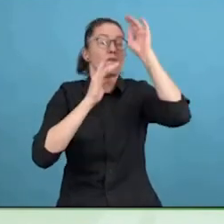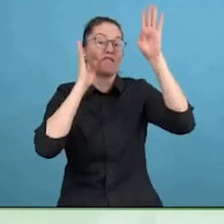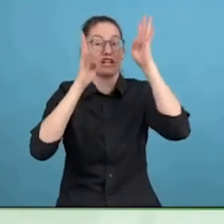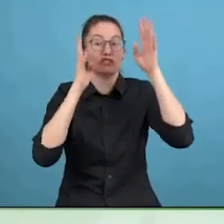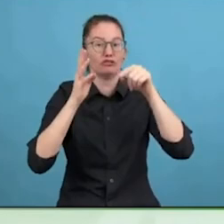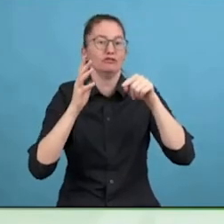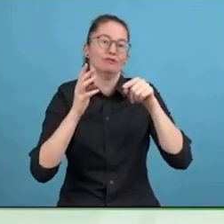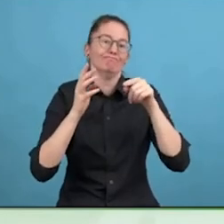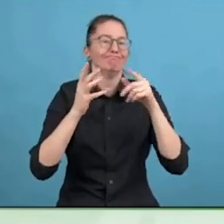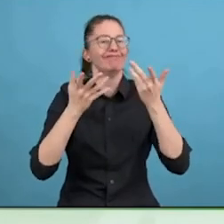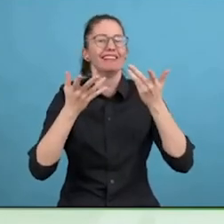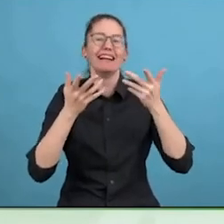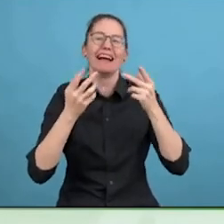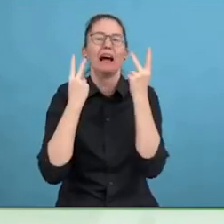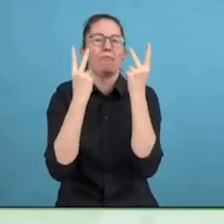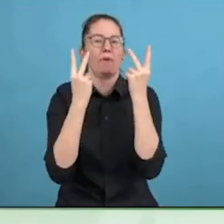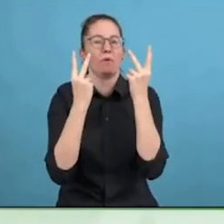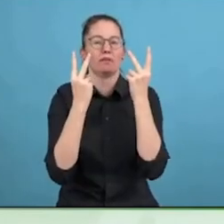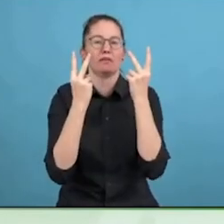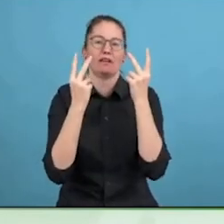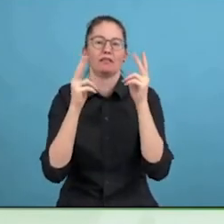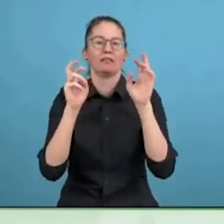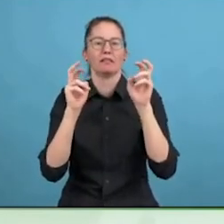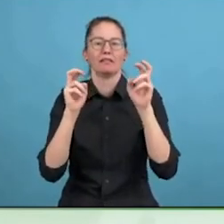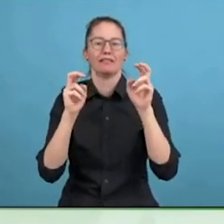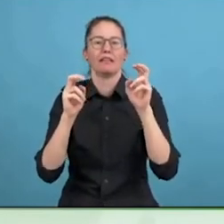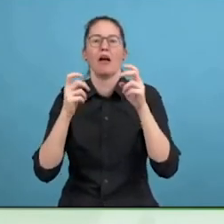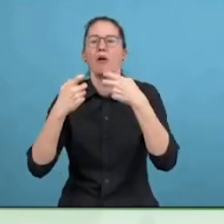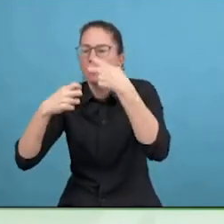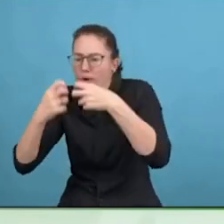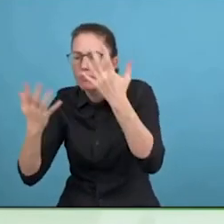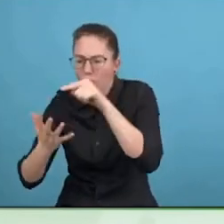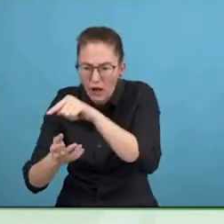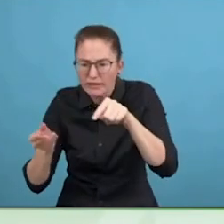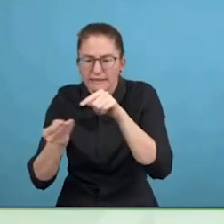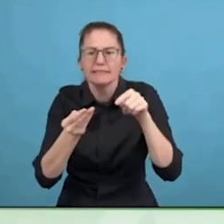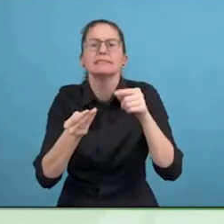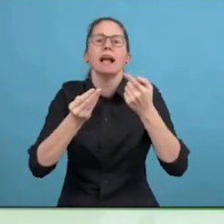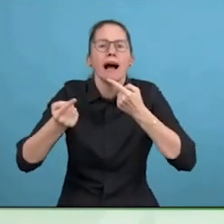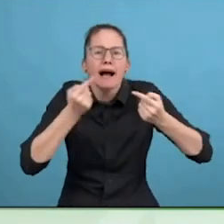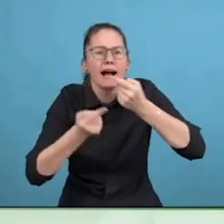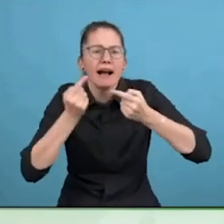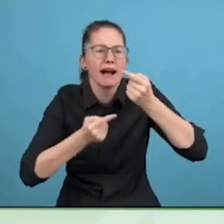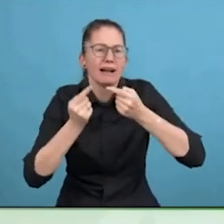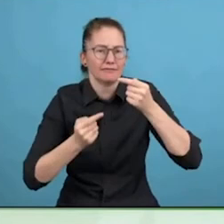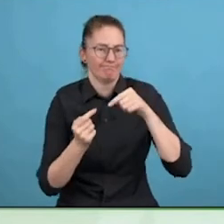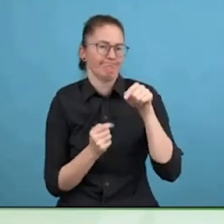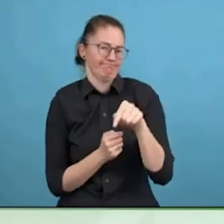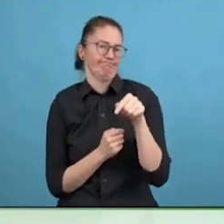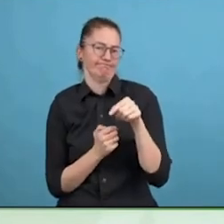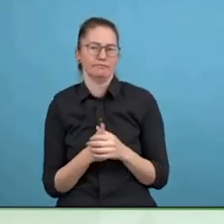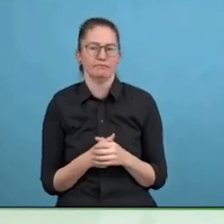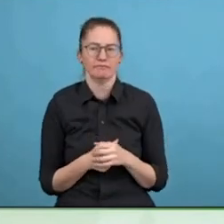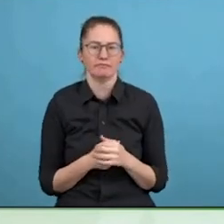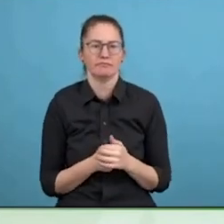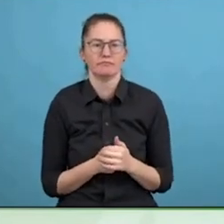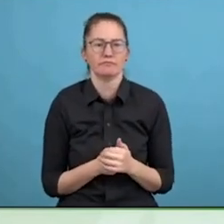I think we will listen more on that, on what it means. Absolutely amazing, one of the things I really resonate with is